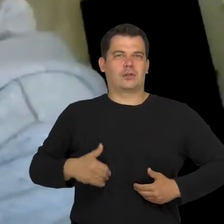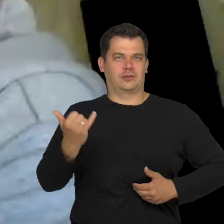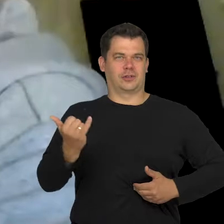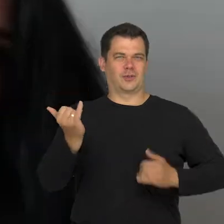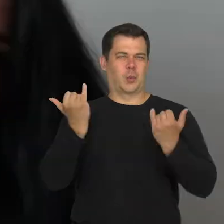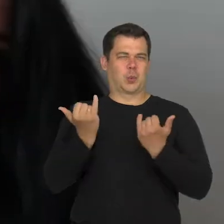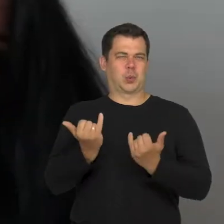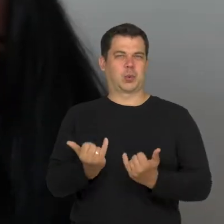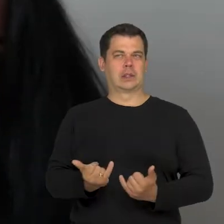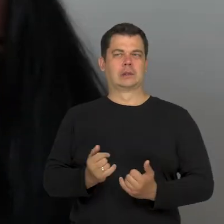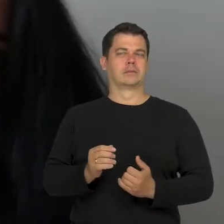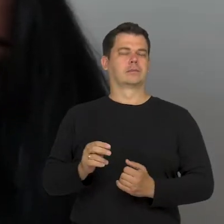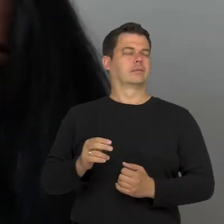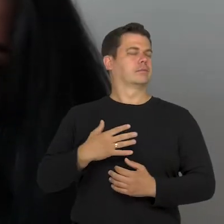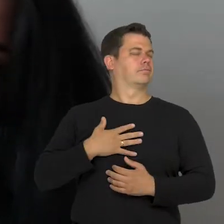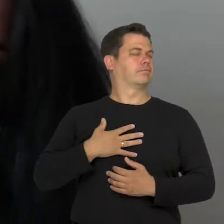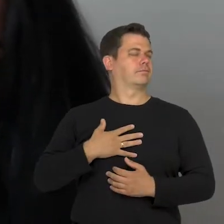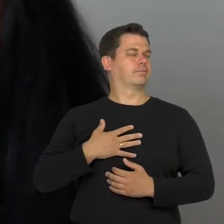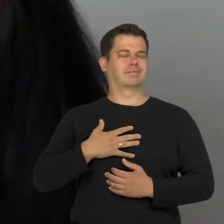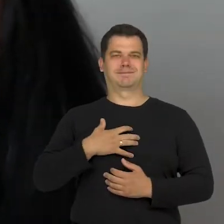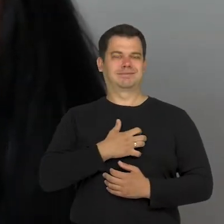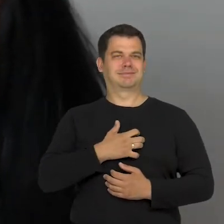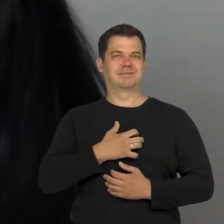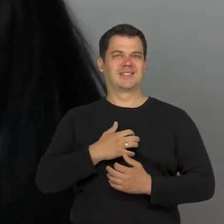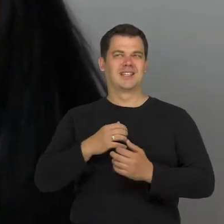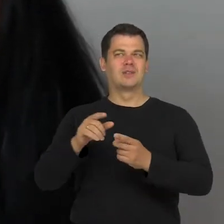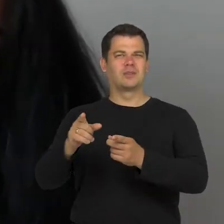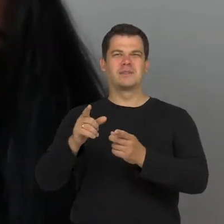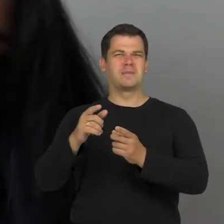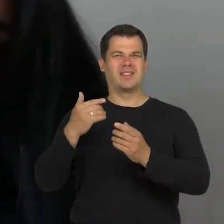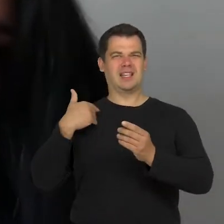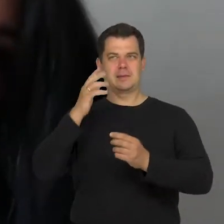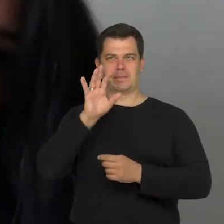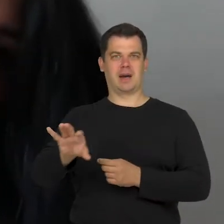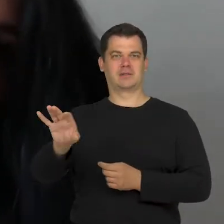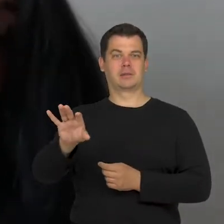I have an image, which really... But this is not an image which makes me look away